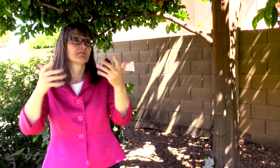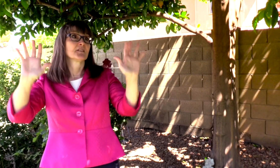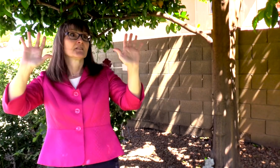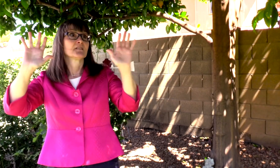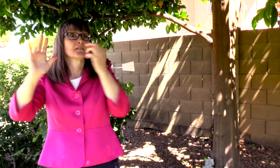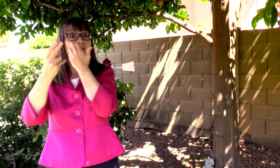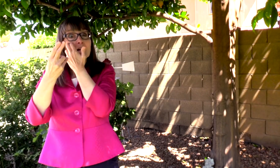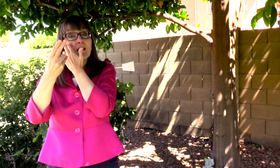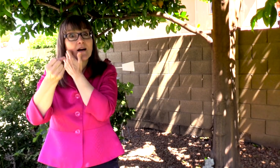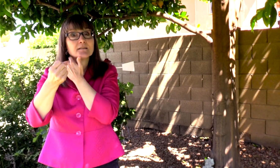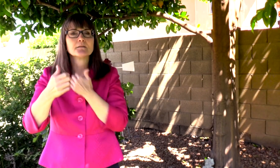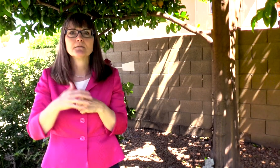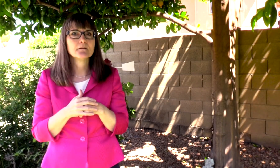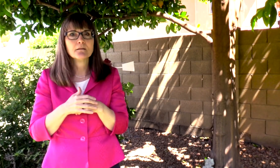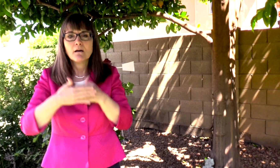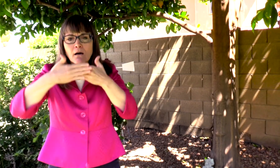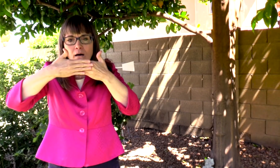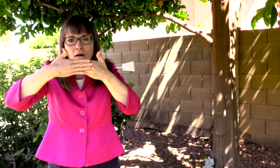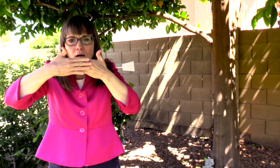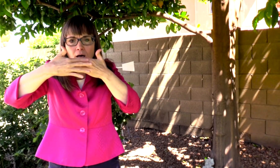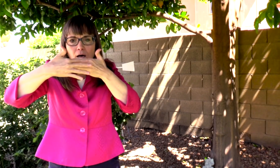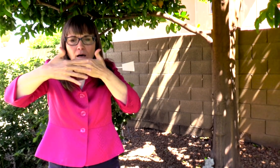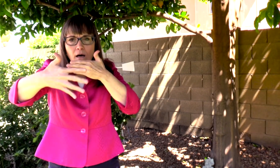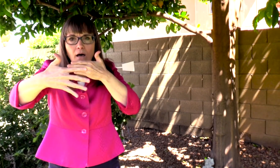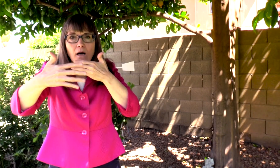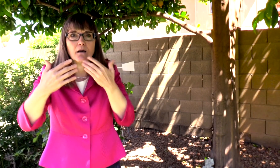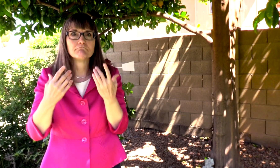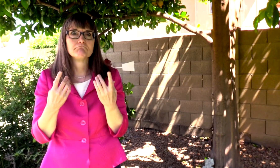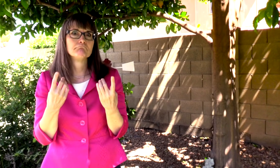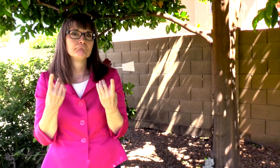WHAT WILL YOU DO NOW THAT YOU HAVE FINISHED HIGH SCHOOL?